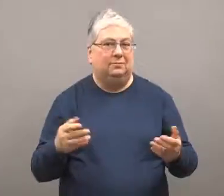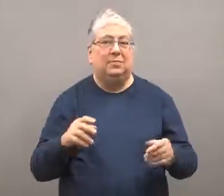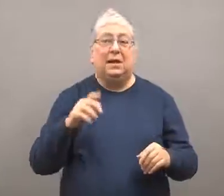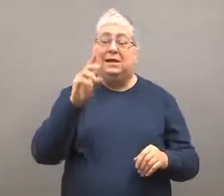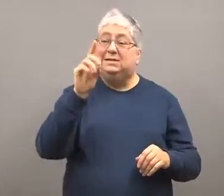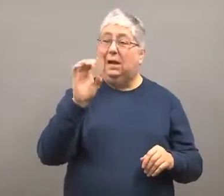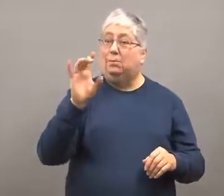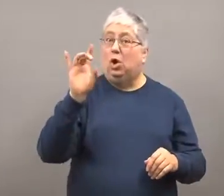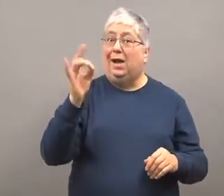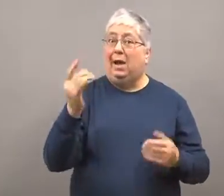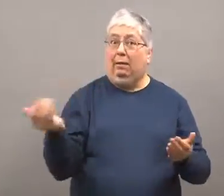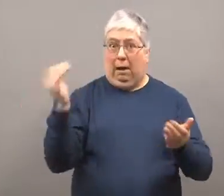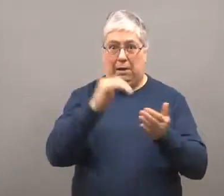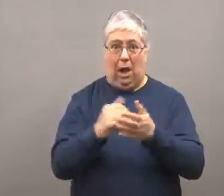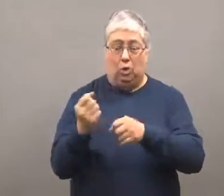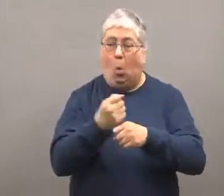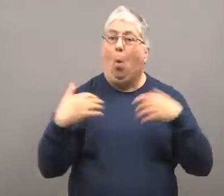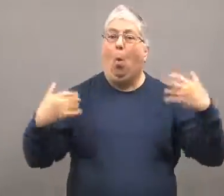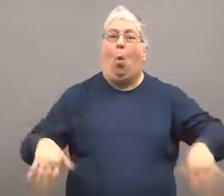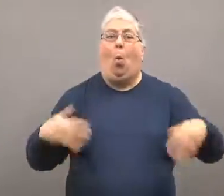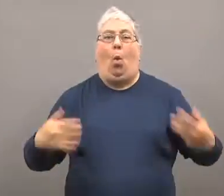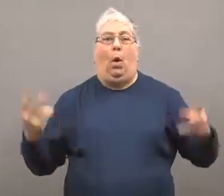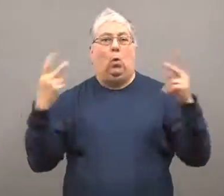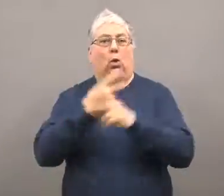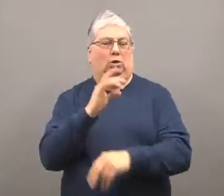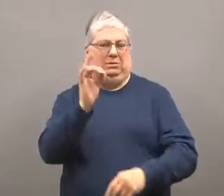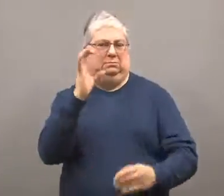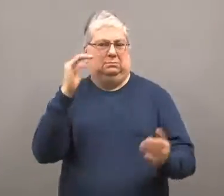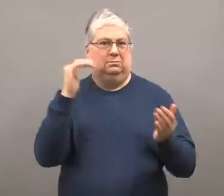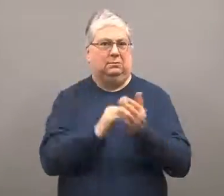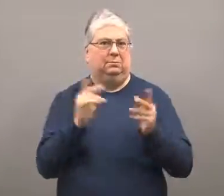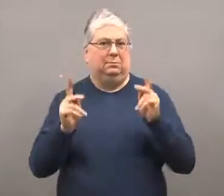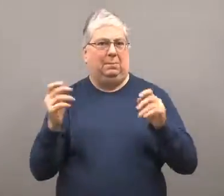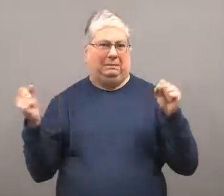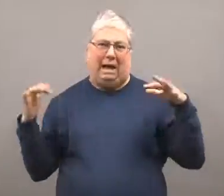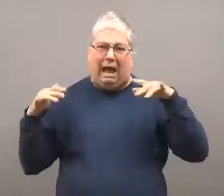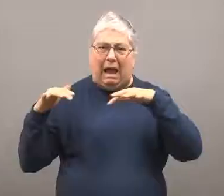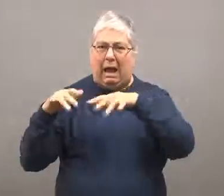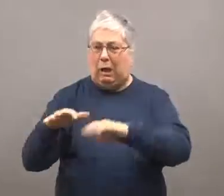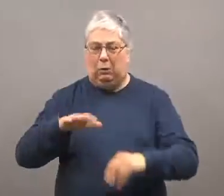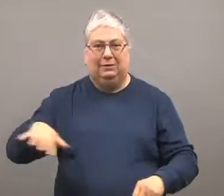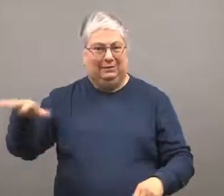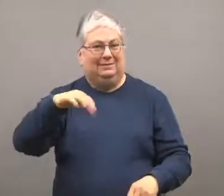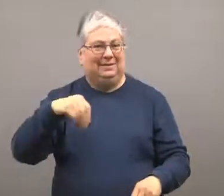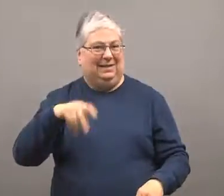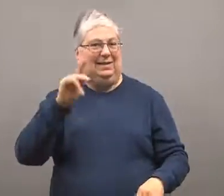A larger demonstration occurred in Kiev on December 8, with 800,000 people.